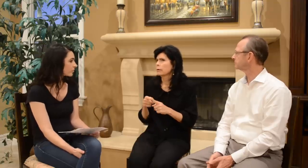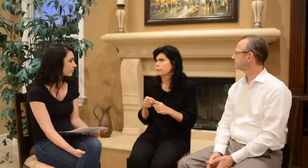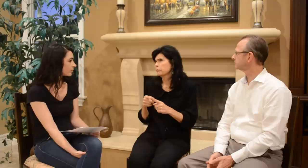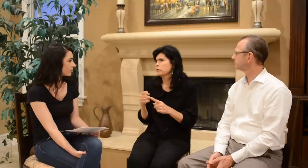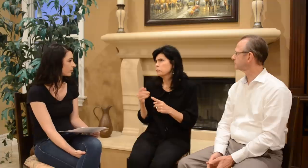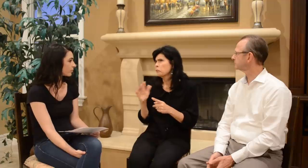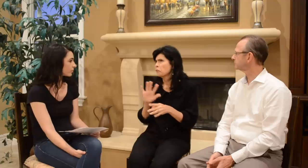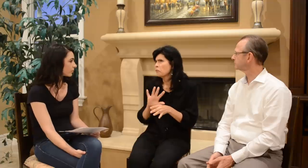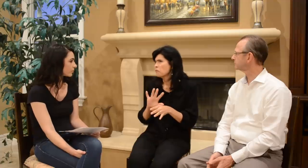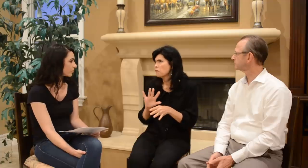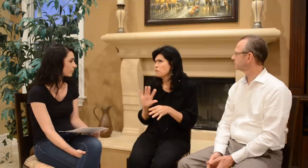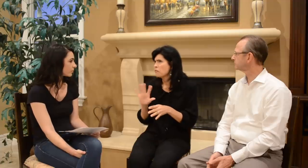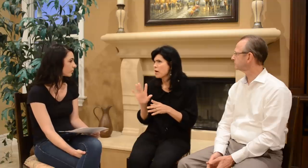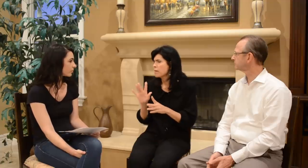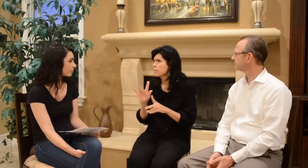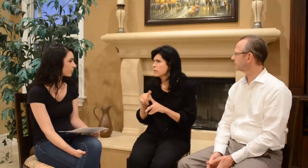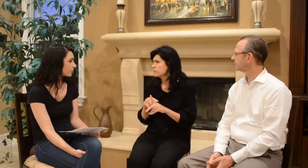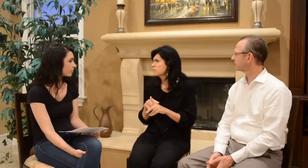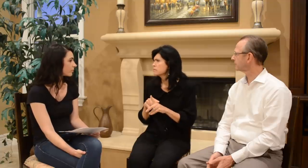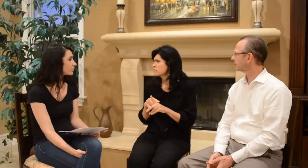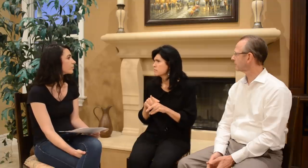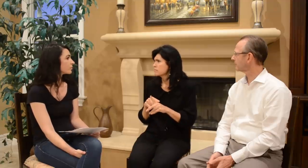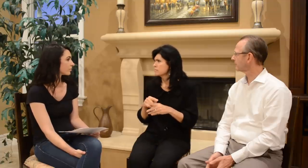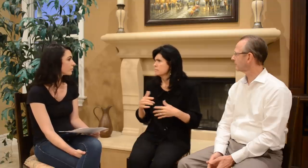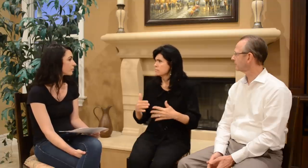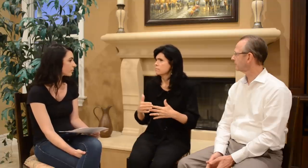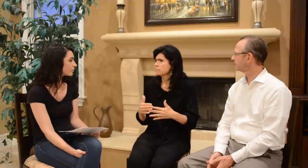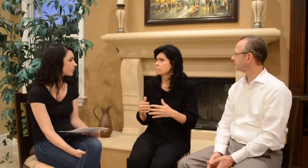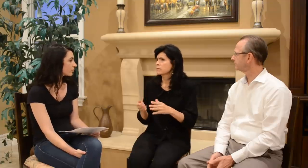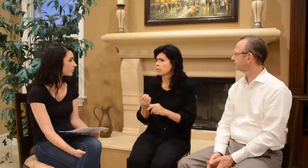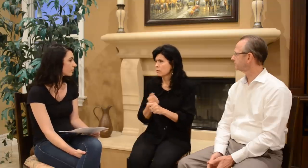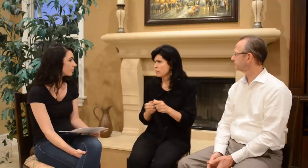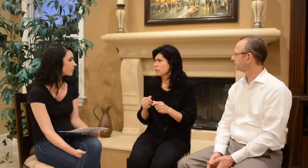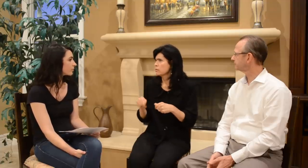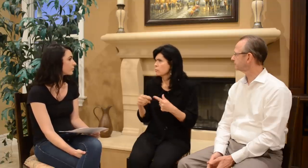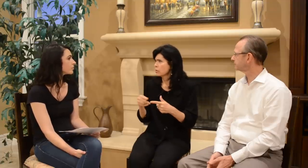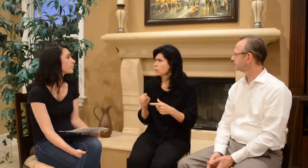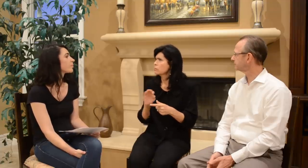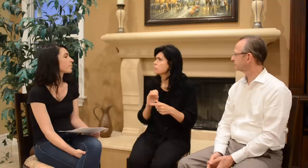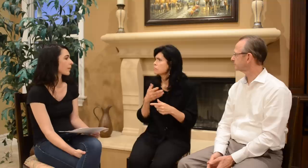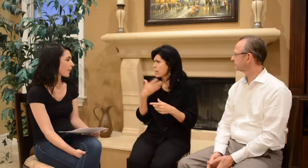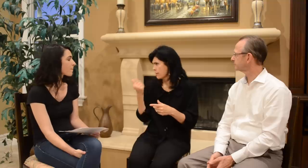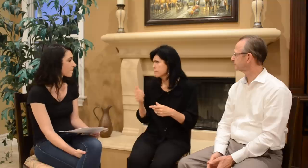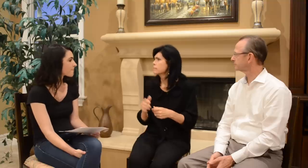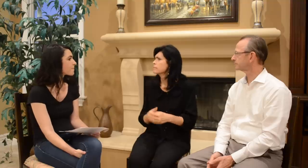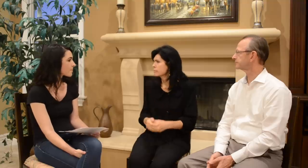about 5 months, everything went better.